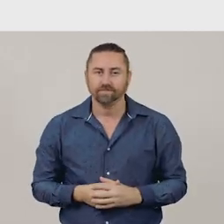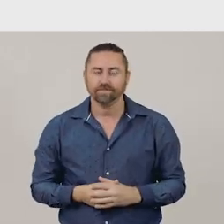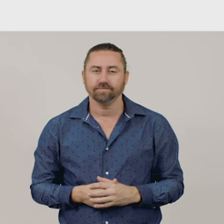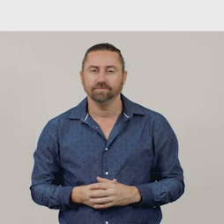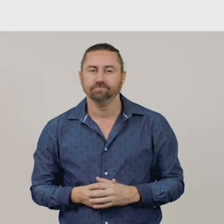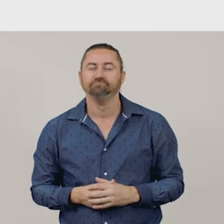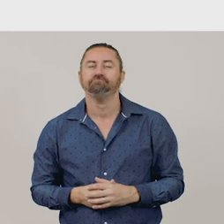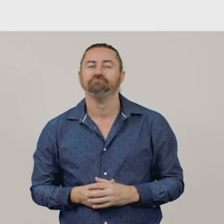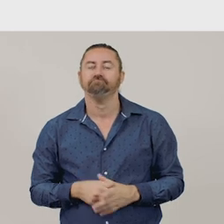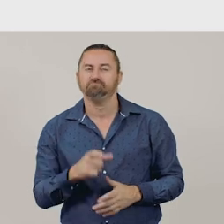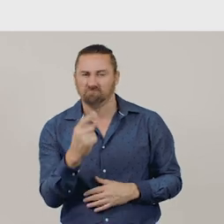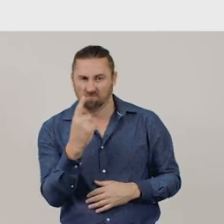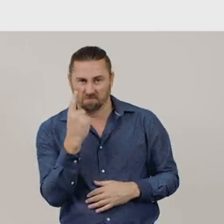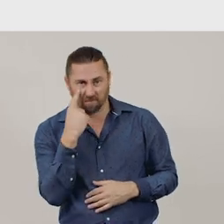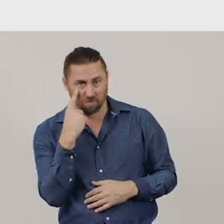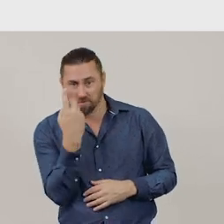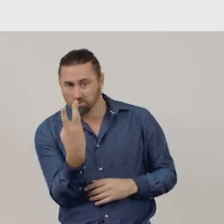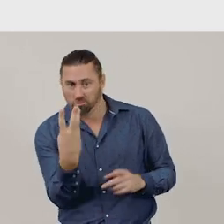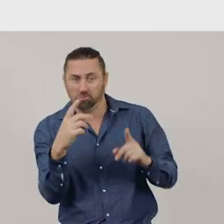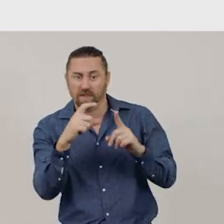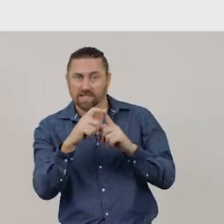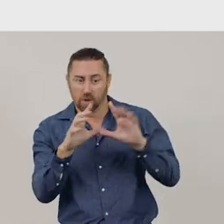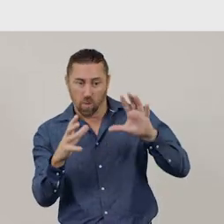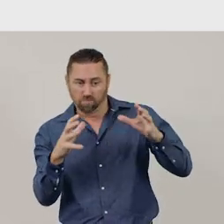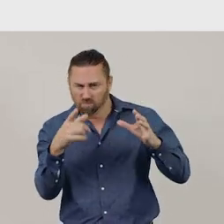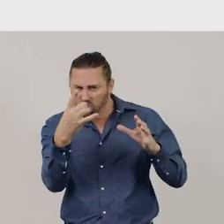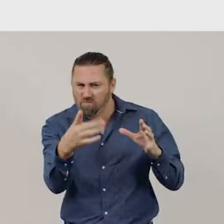Let's look at the three-dimensional objects you already know.